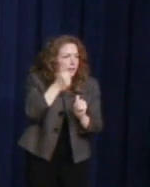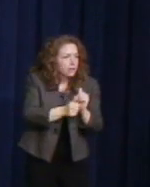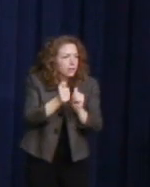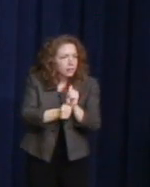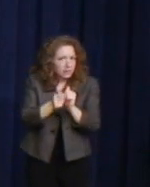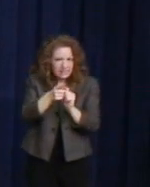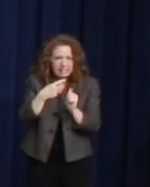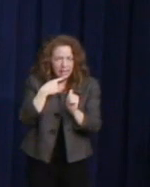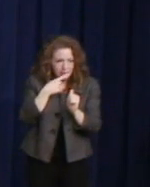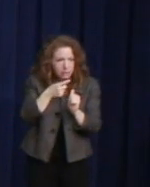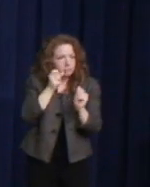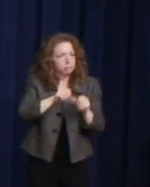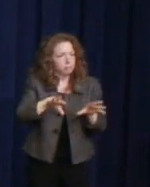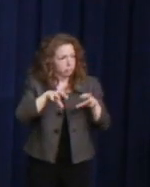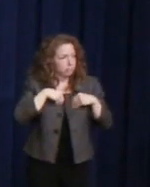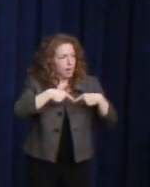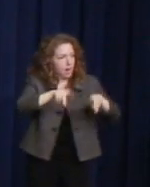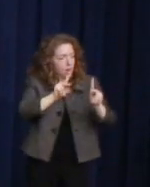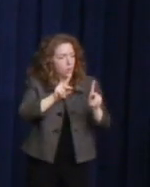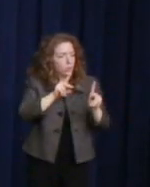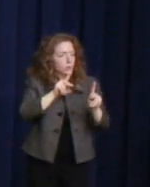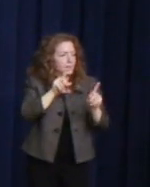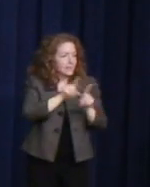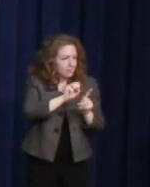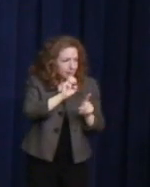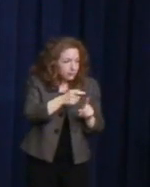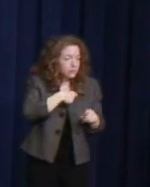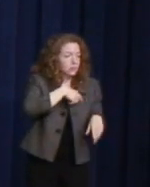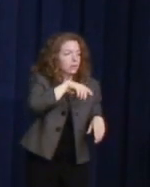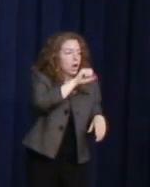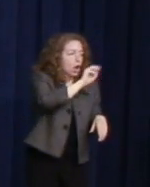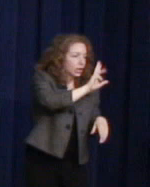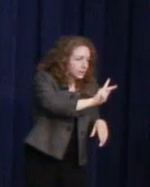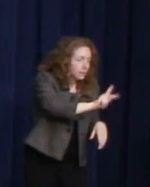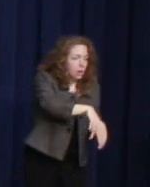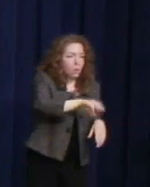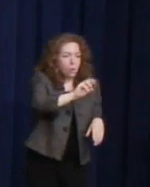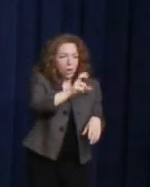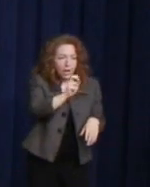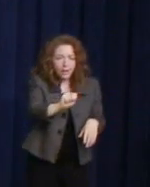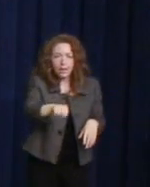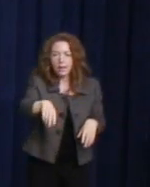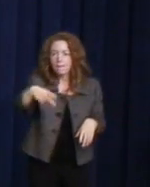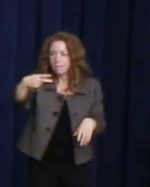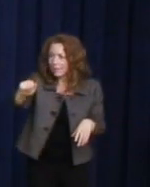from Arkansas to Oregon, to Pennsylvania. It would have been Harvey's 84th birthday today.